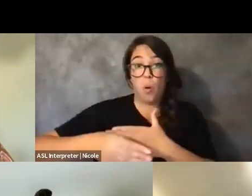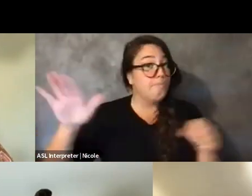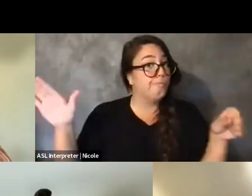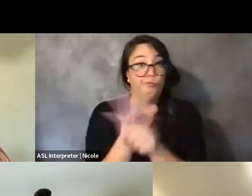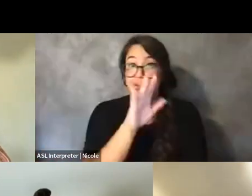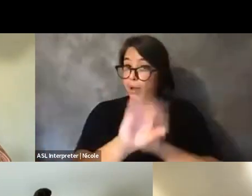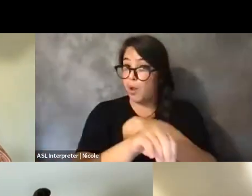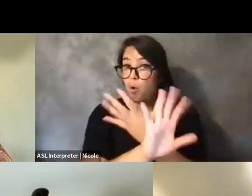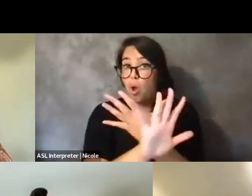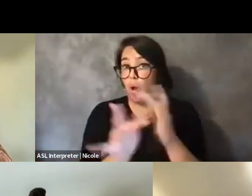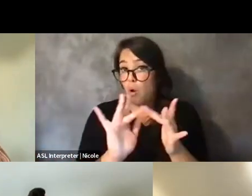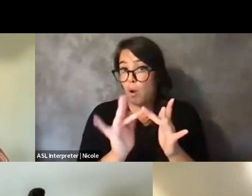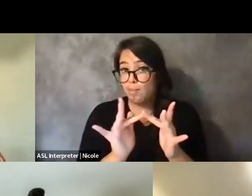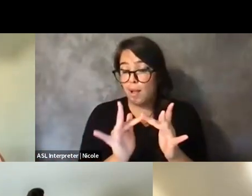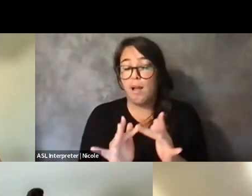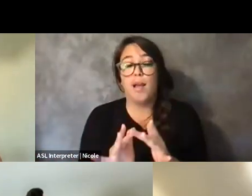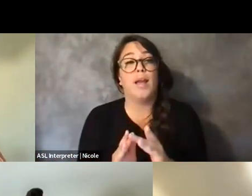at some point having a hybrid format.